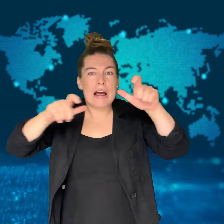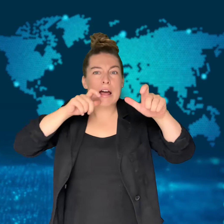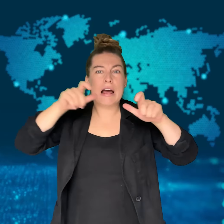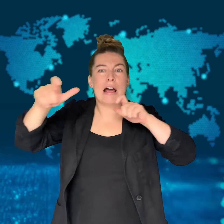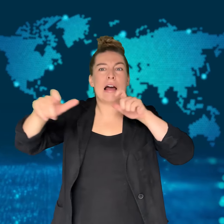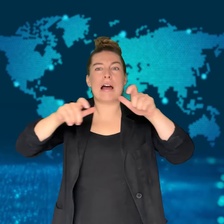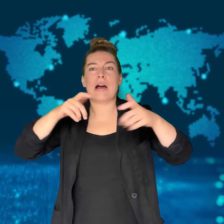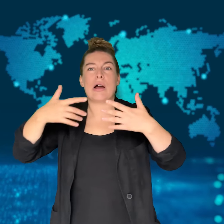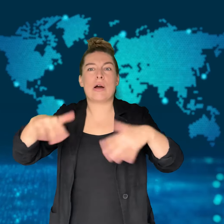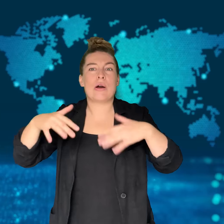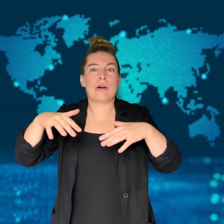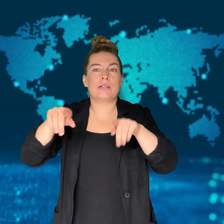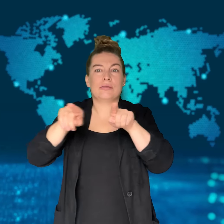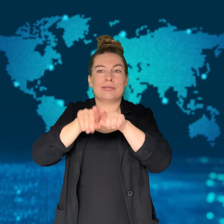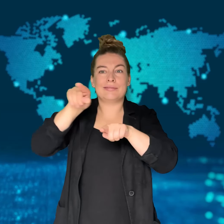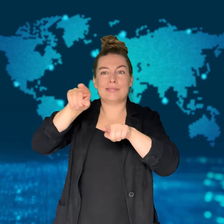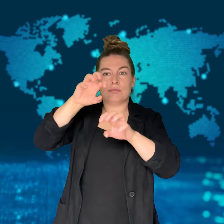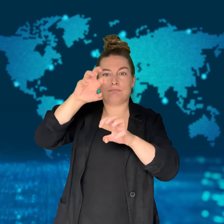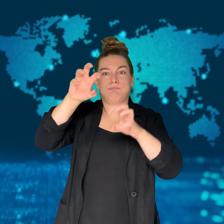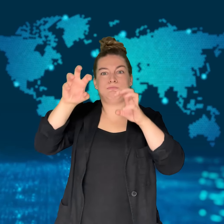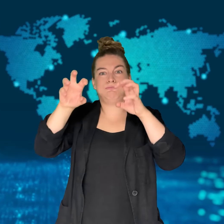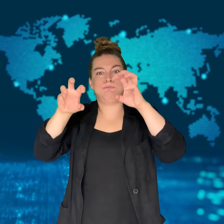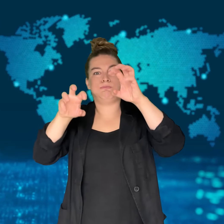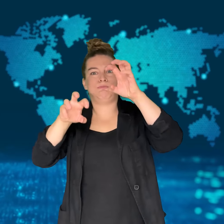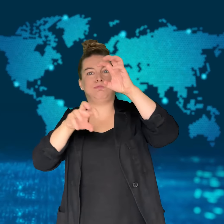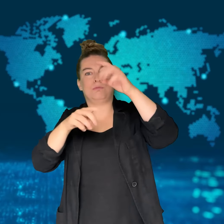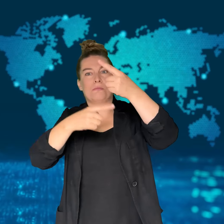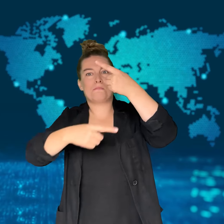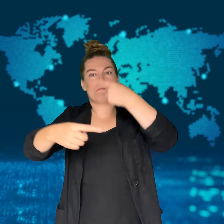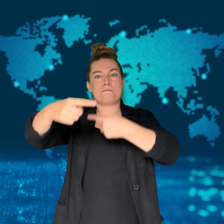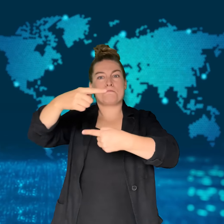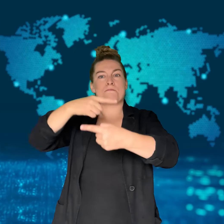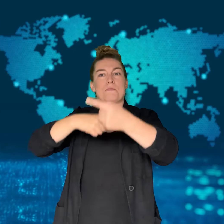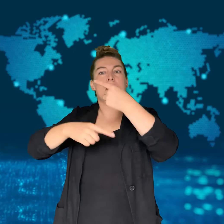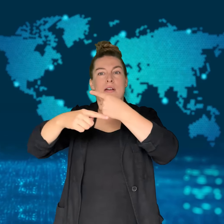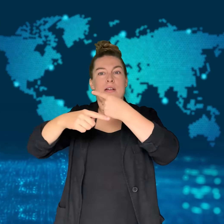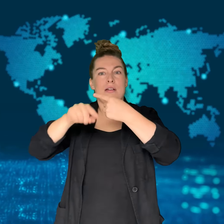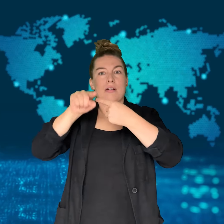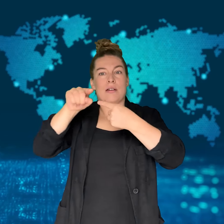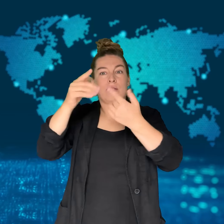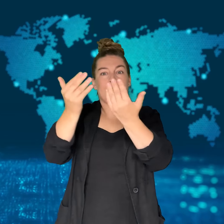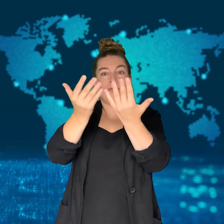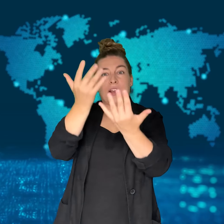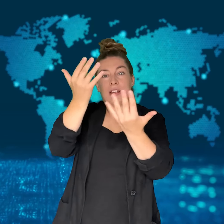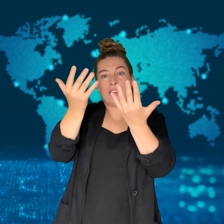In videos, crowds of people could be seen screaming as